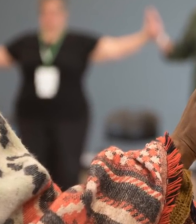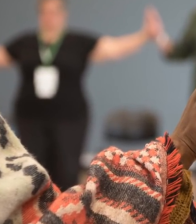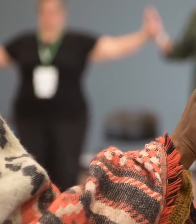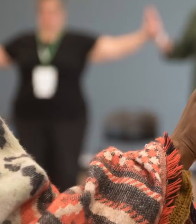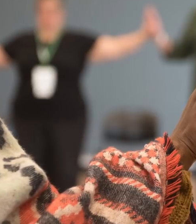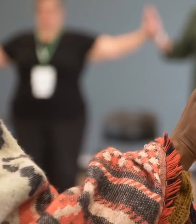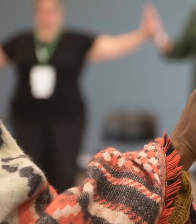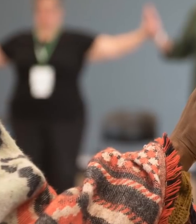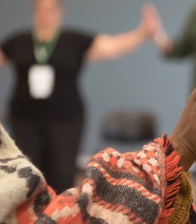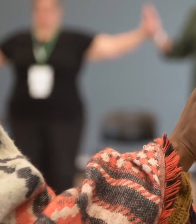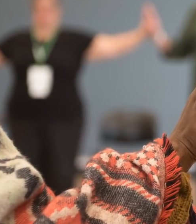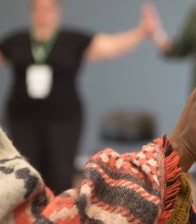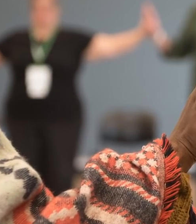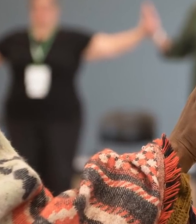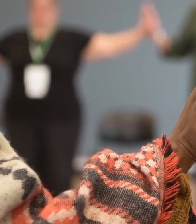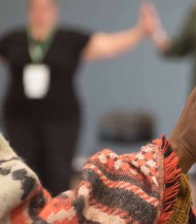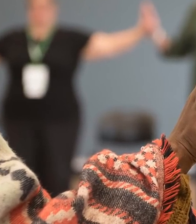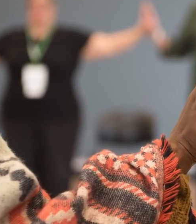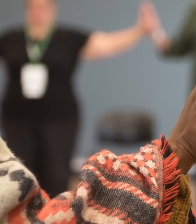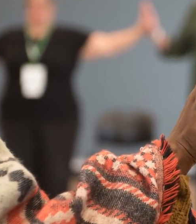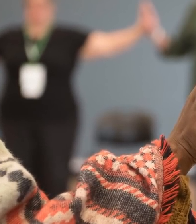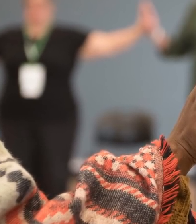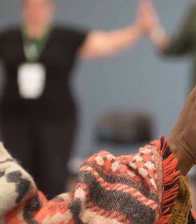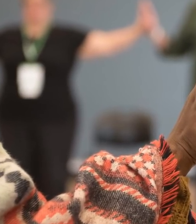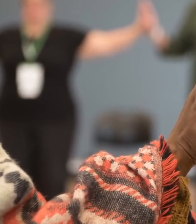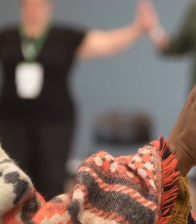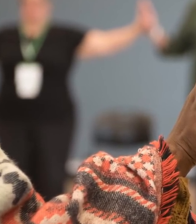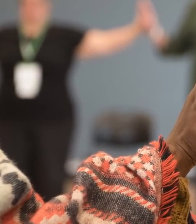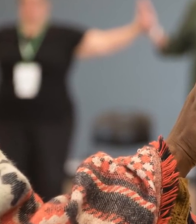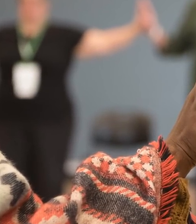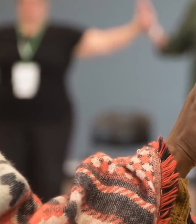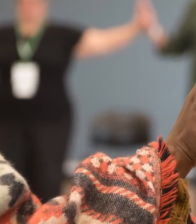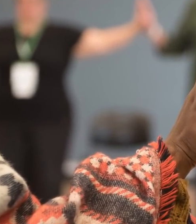We are a multitude of overlapping and intersecting communities.